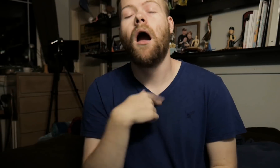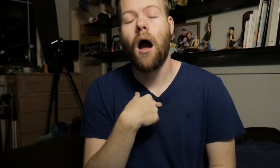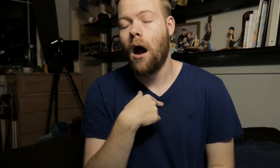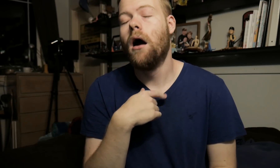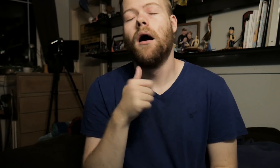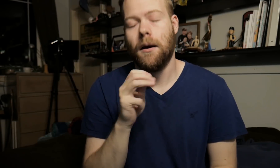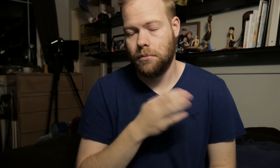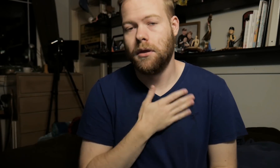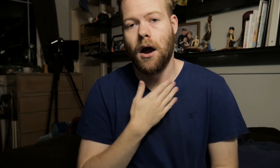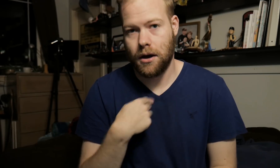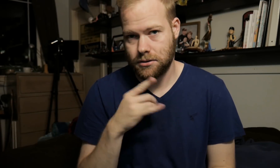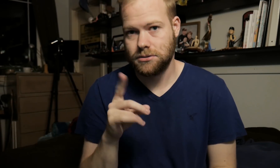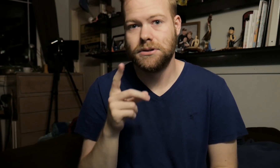I am glad I did.